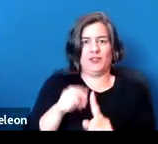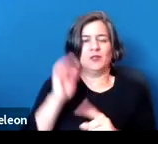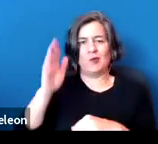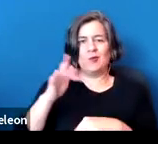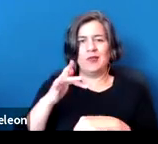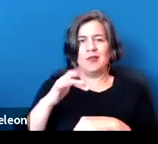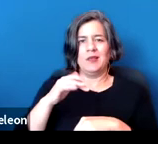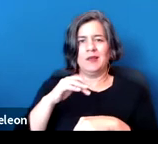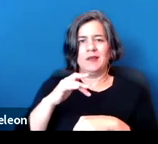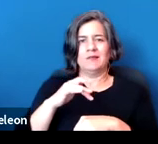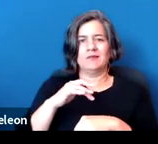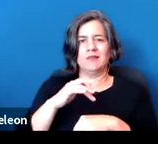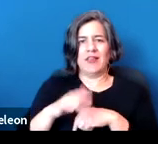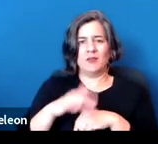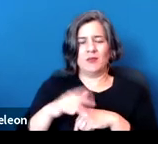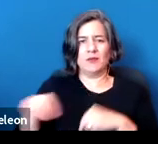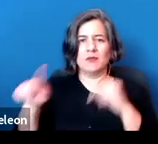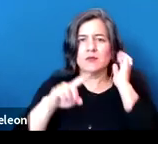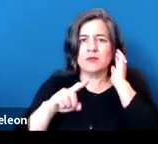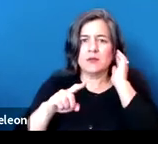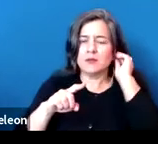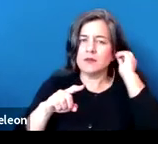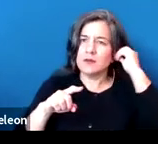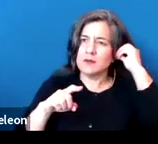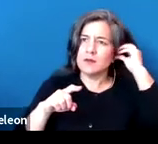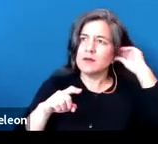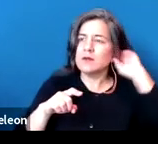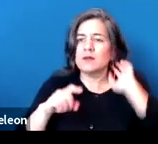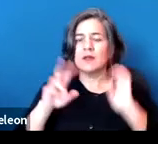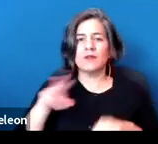Of course, that's federal authority, and so it goes back, to some degree,